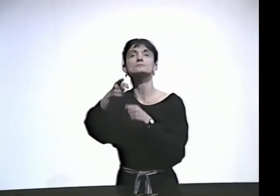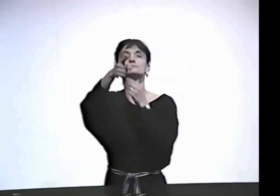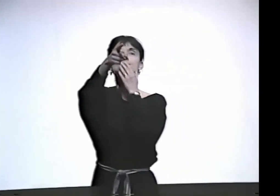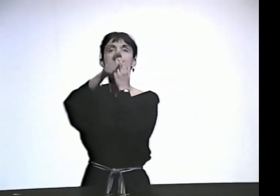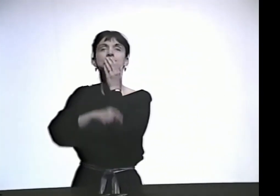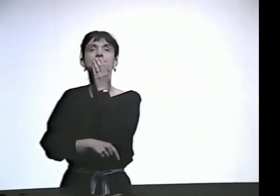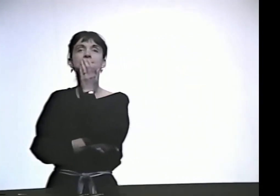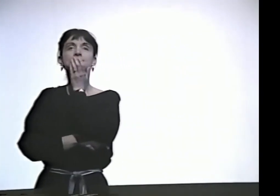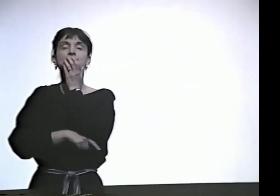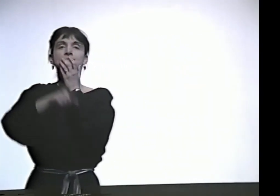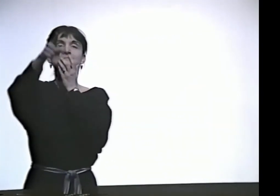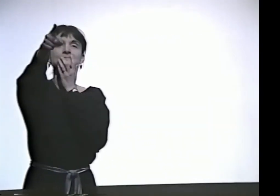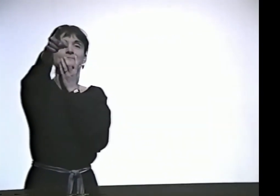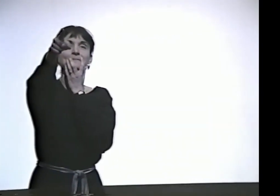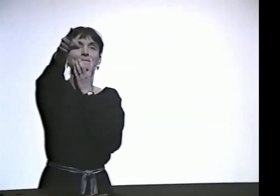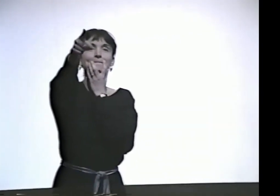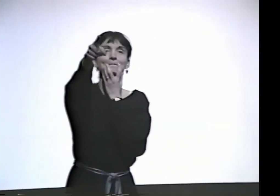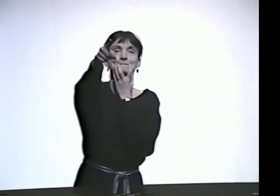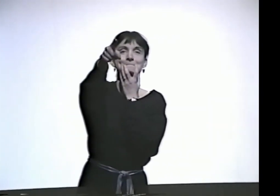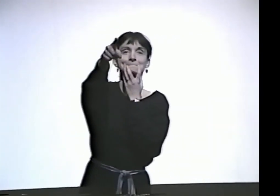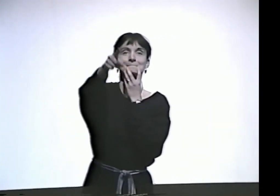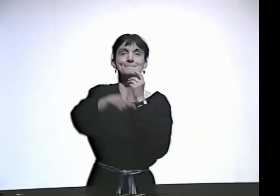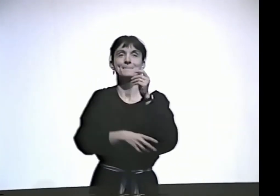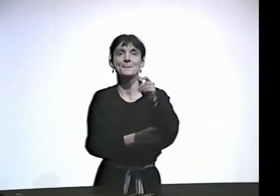WHATEVER YOU DECIDE TO LABEL YOUR ART, THAT'S WHAT IT IS.